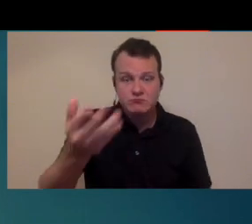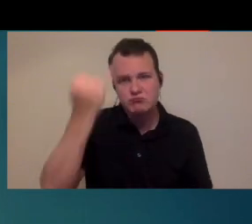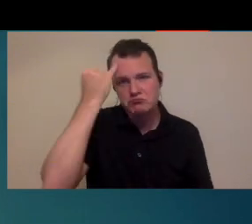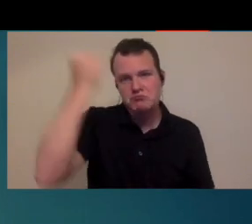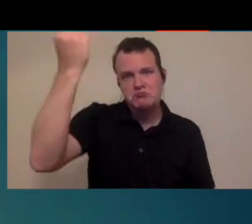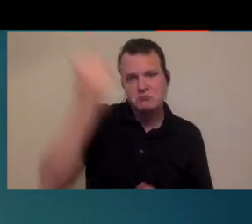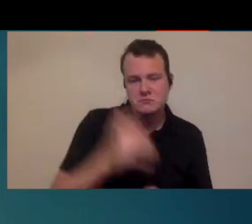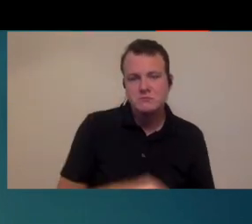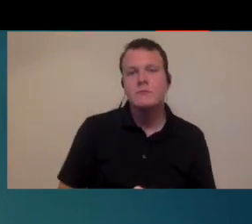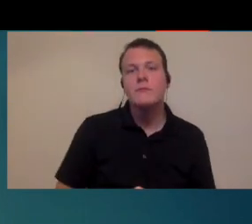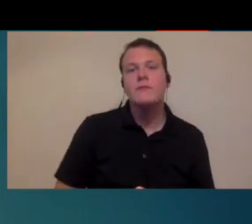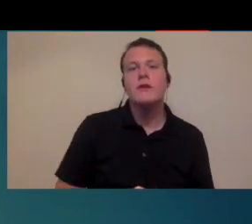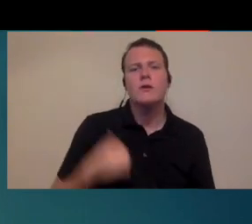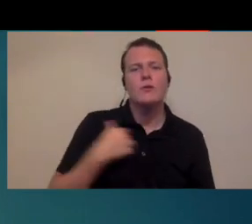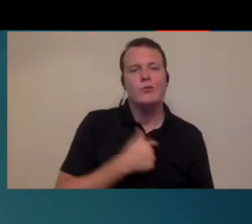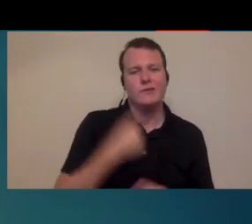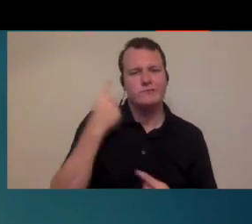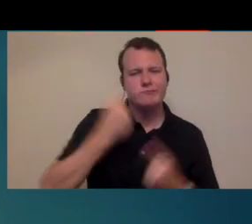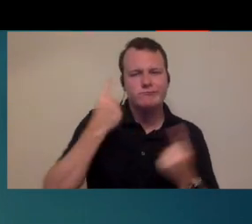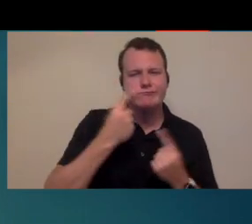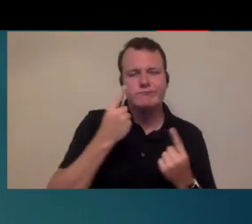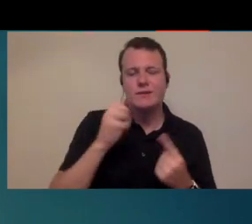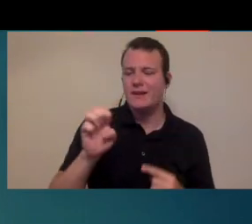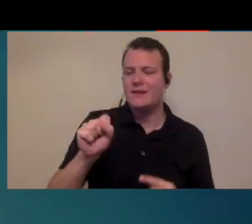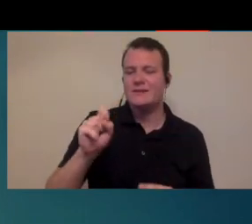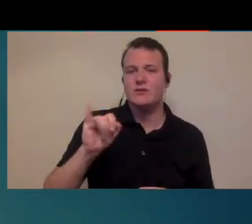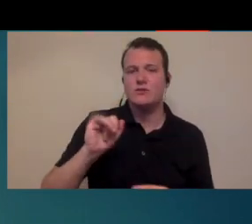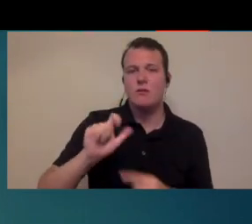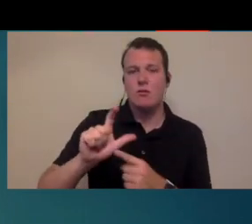kind of have some ideas but we kind of thought through really what is an